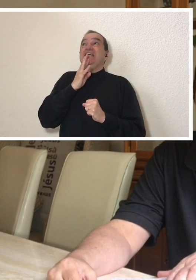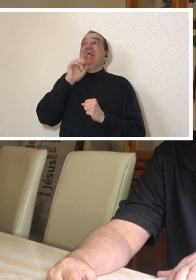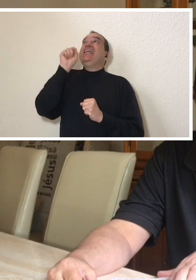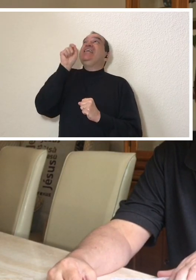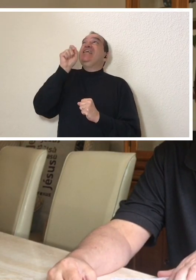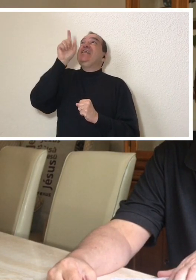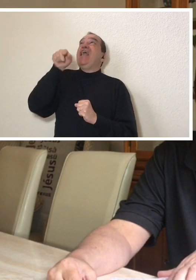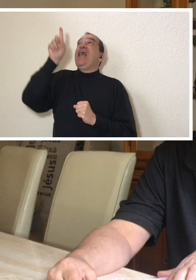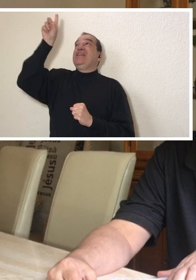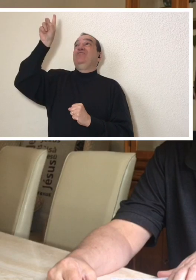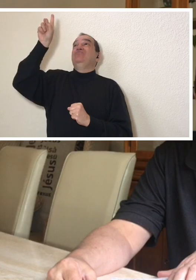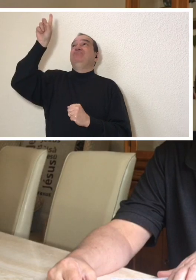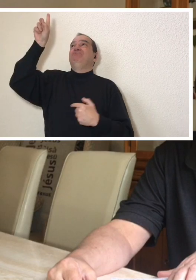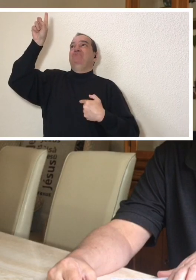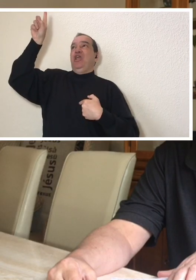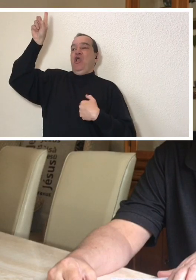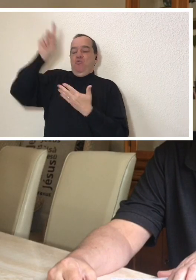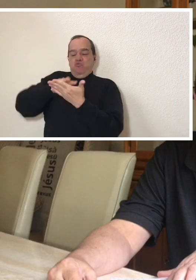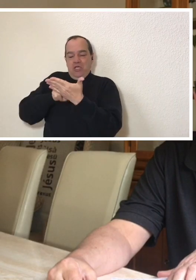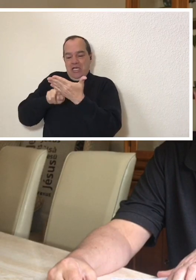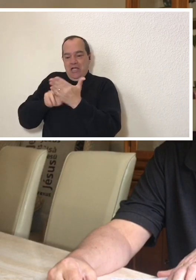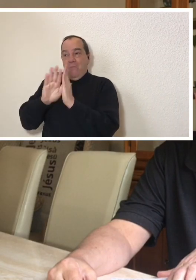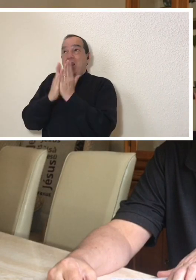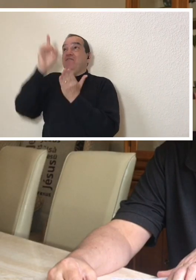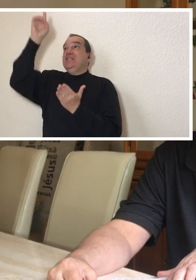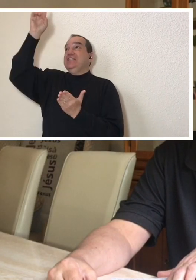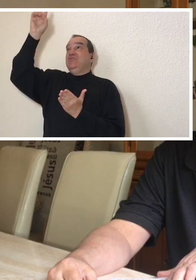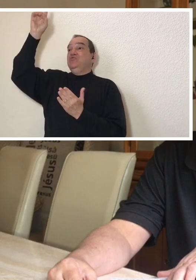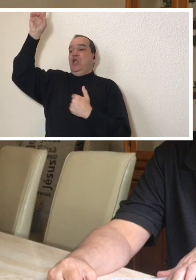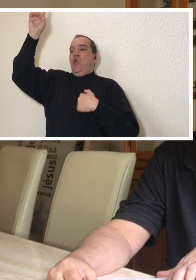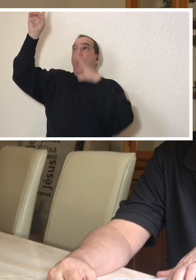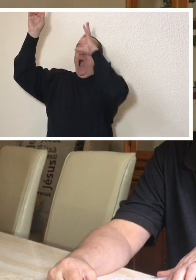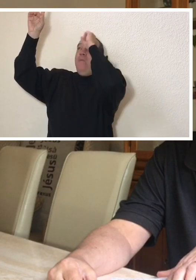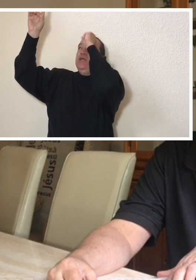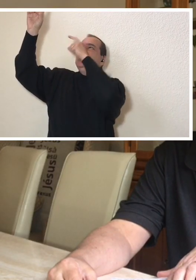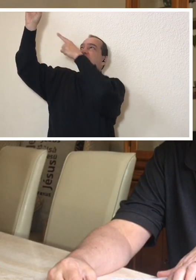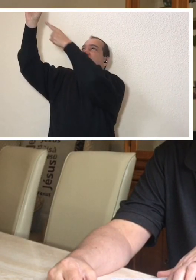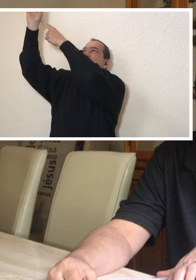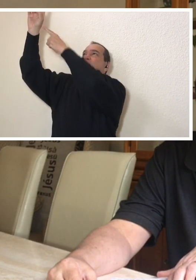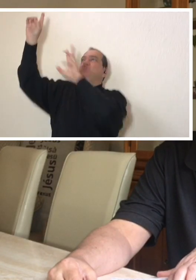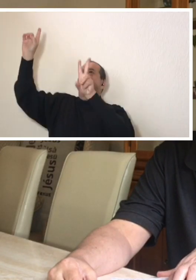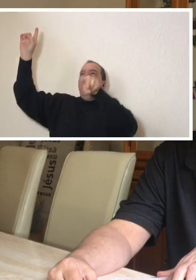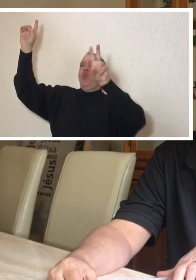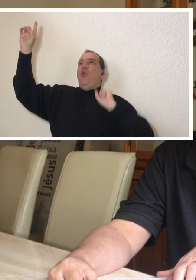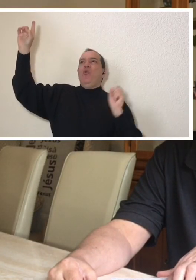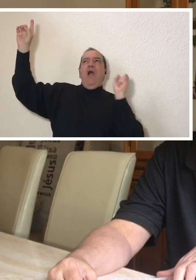By reading God's word I learned that he does not lie that he is eternal and that He is the same